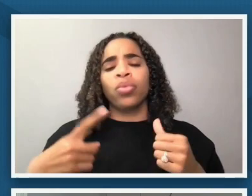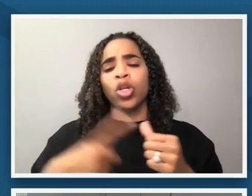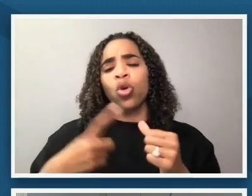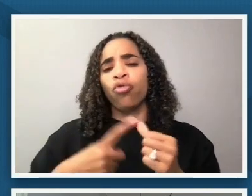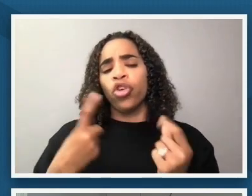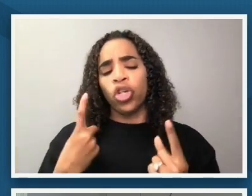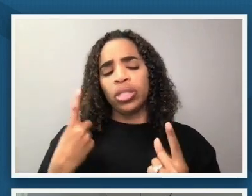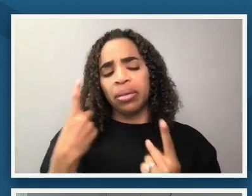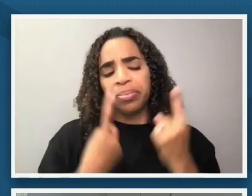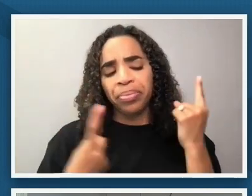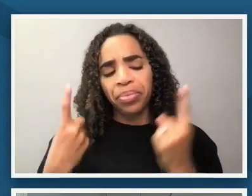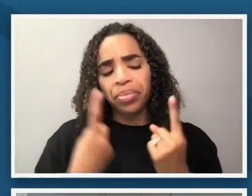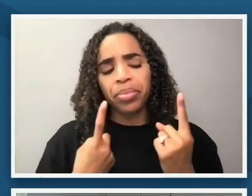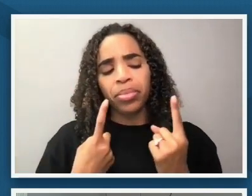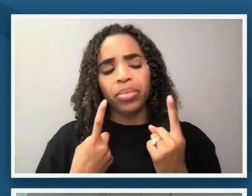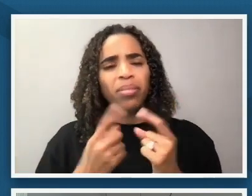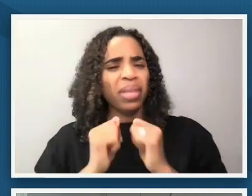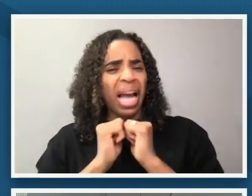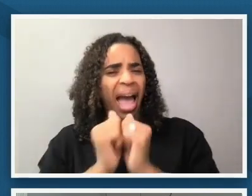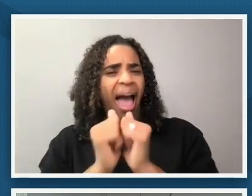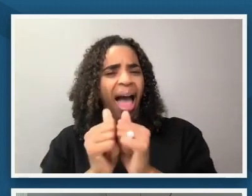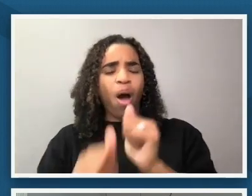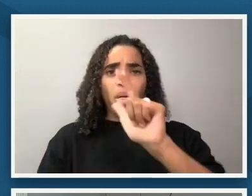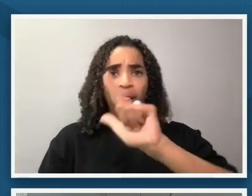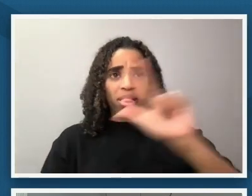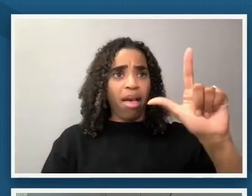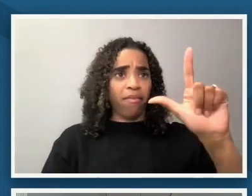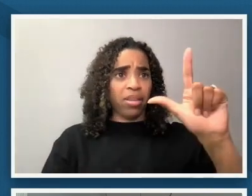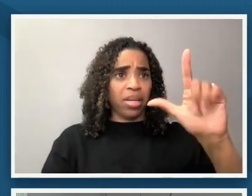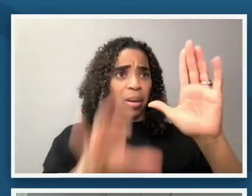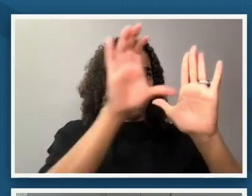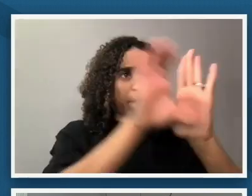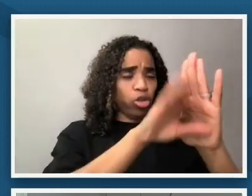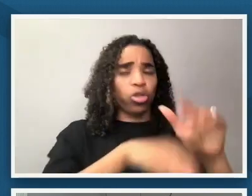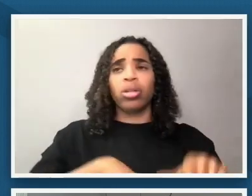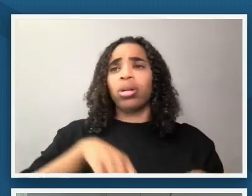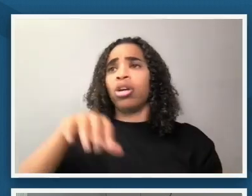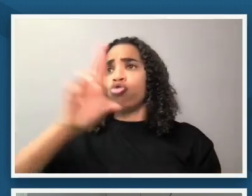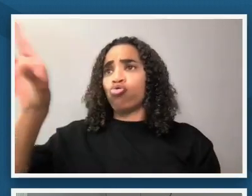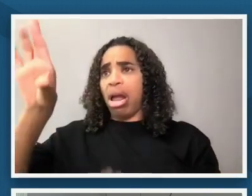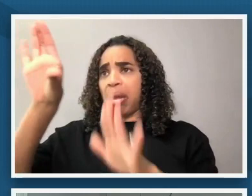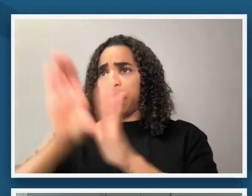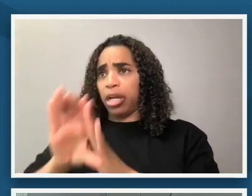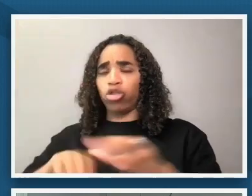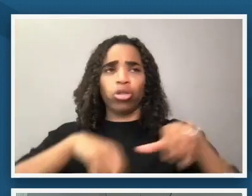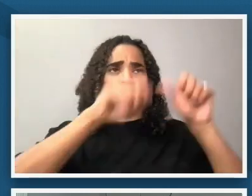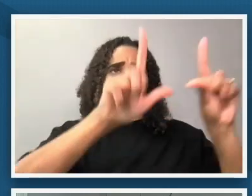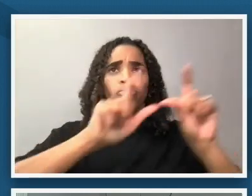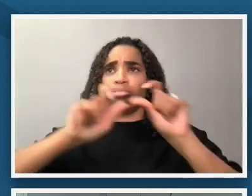ways that the image on the left and the right work together